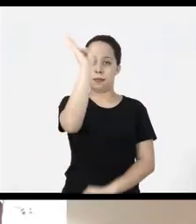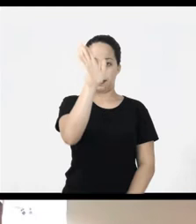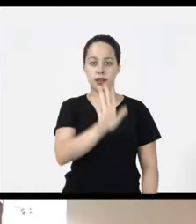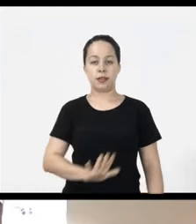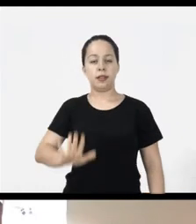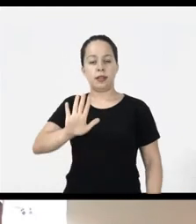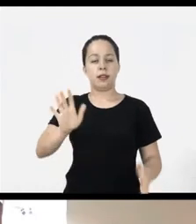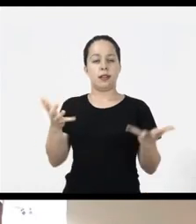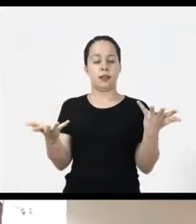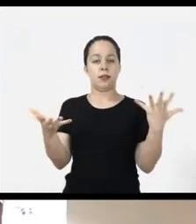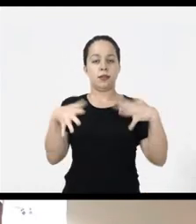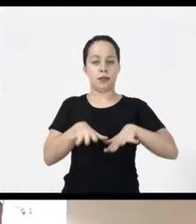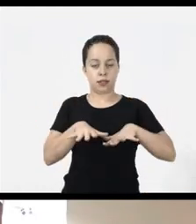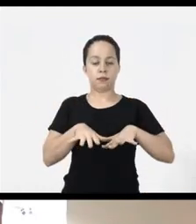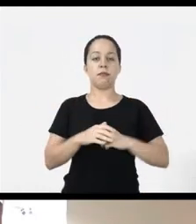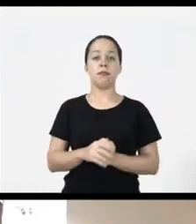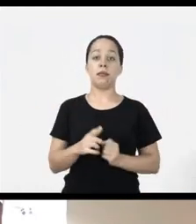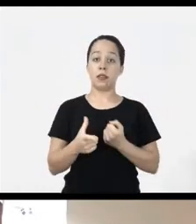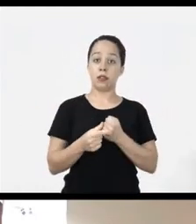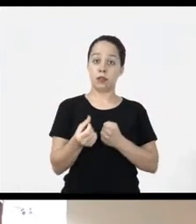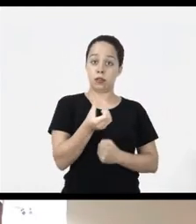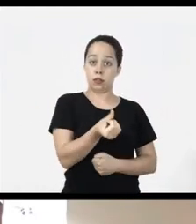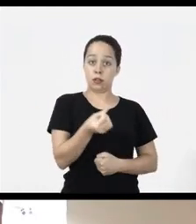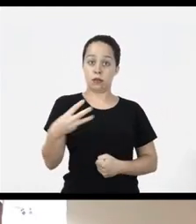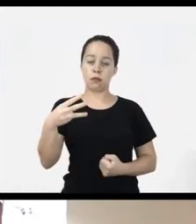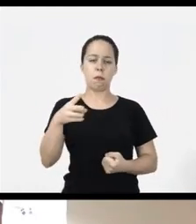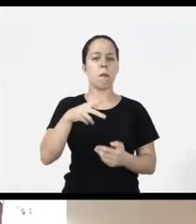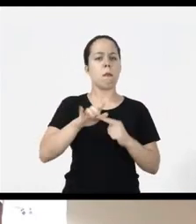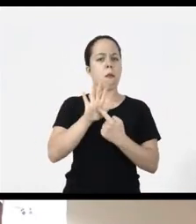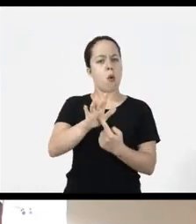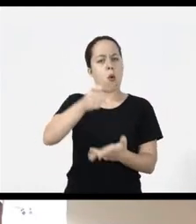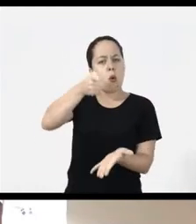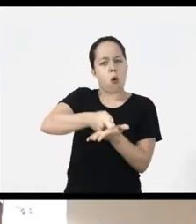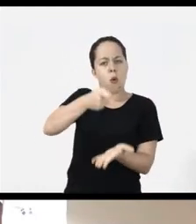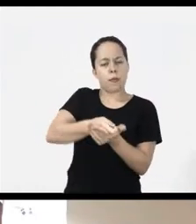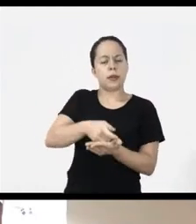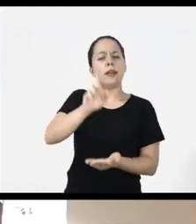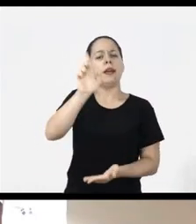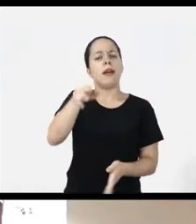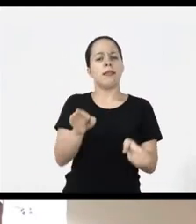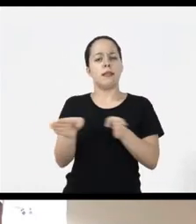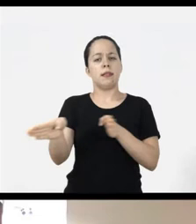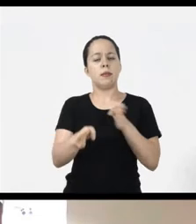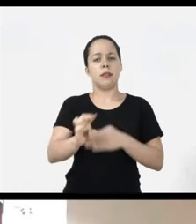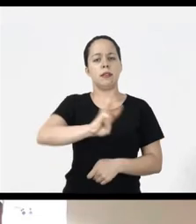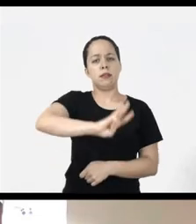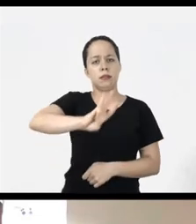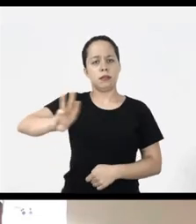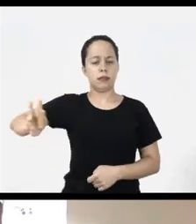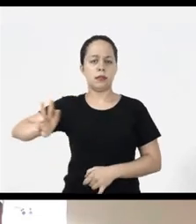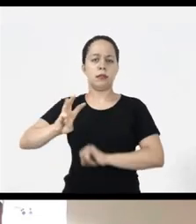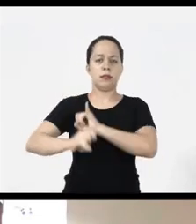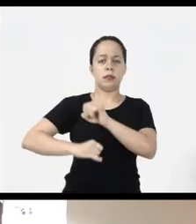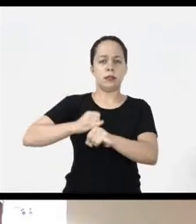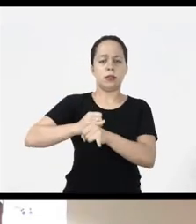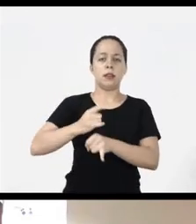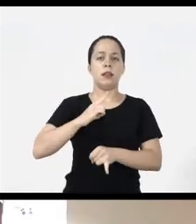inclusion in article 63 it says that accessibility on the website maintained